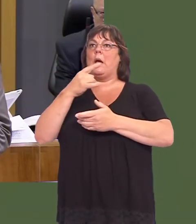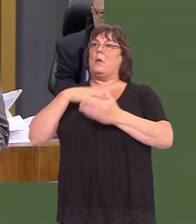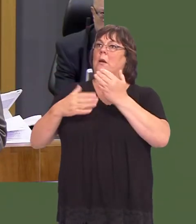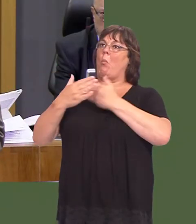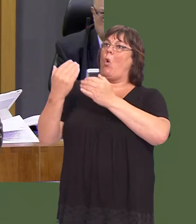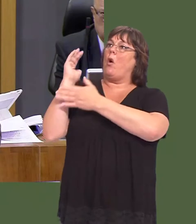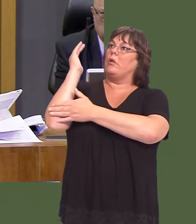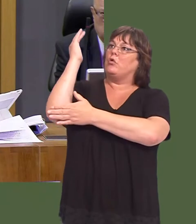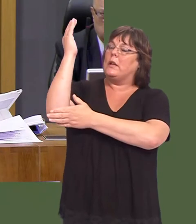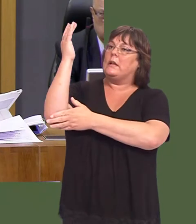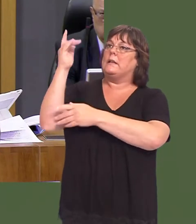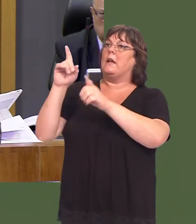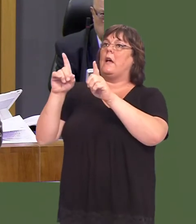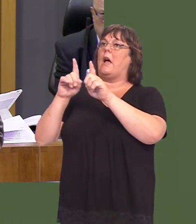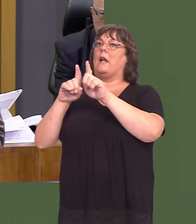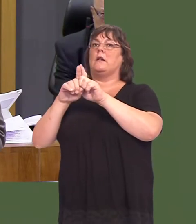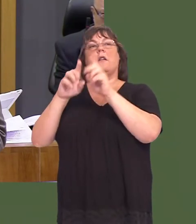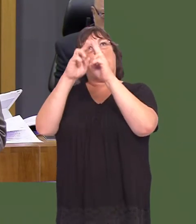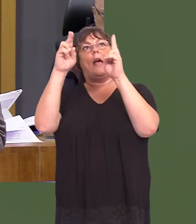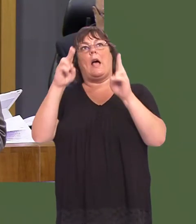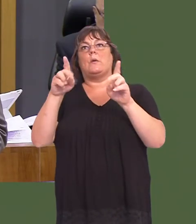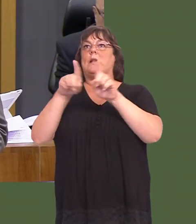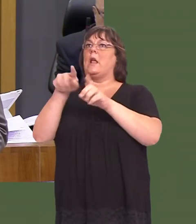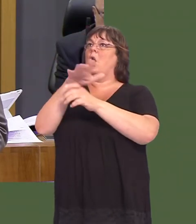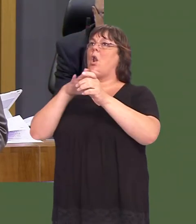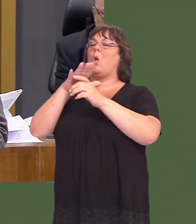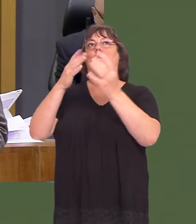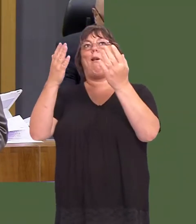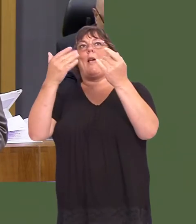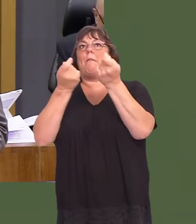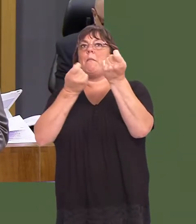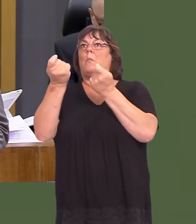housing, and the Welsh Governmentís own report on local air quality management in Wales identified